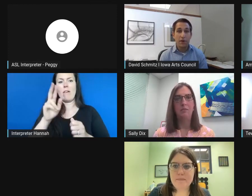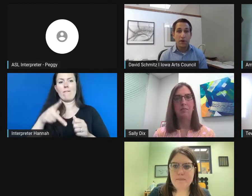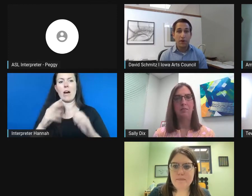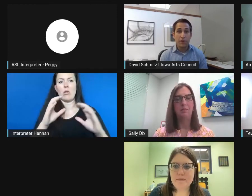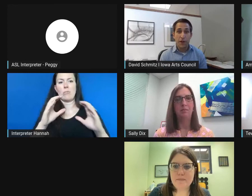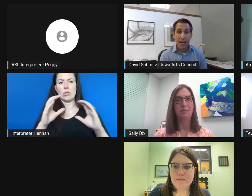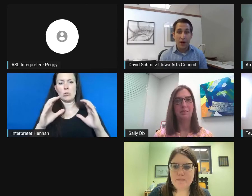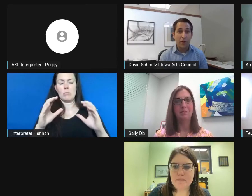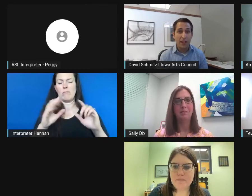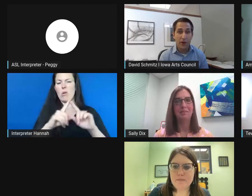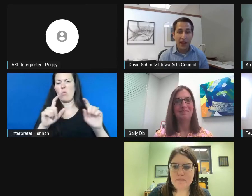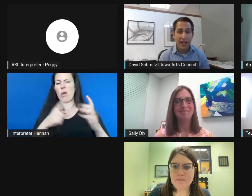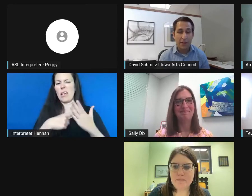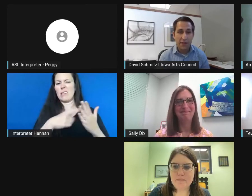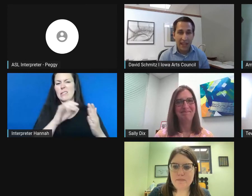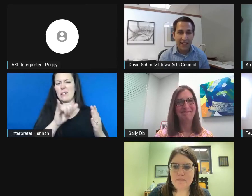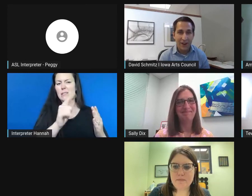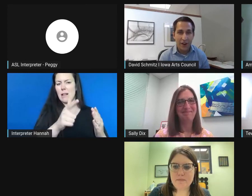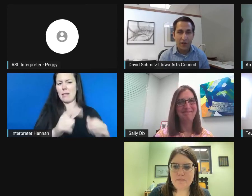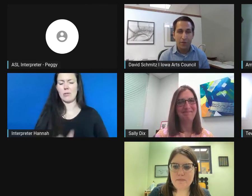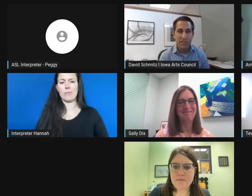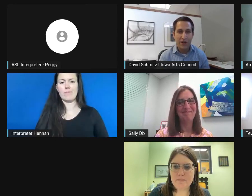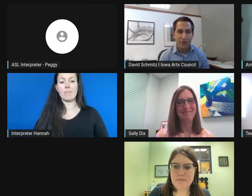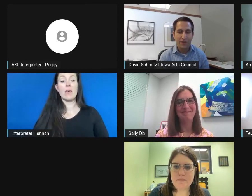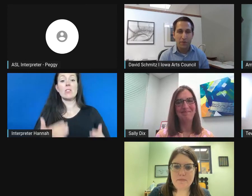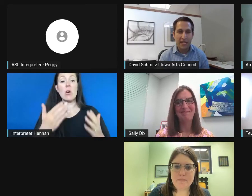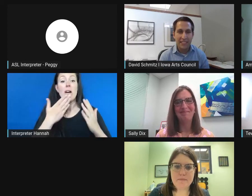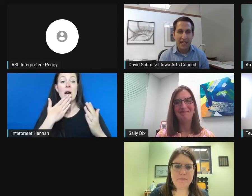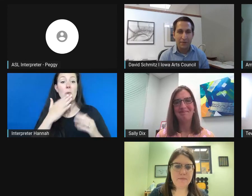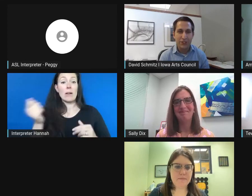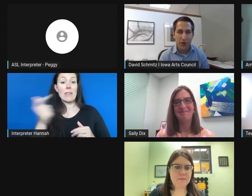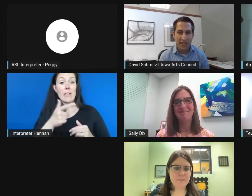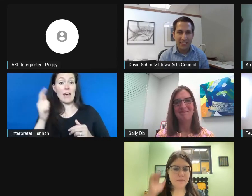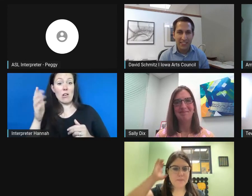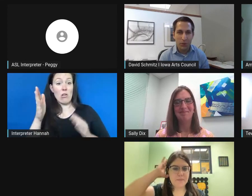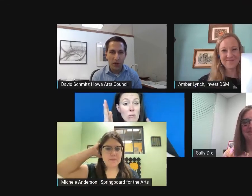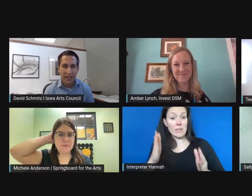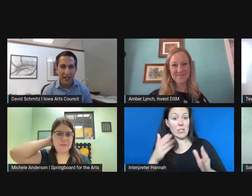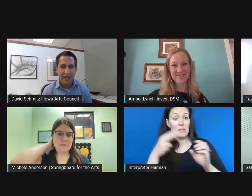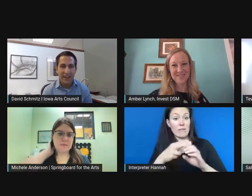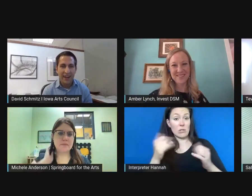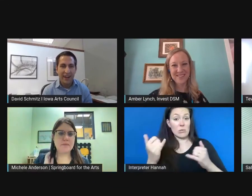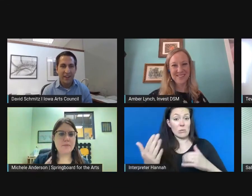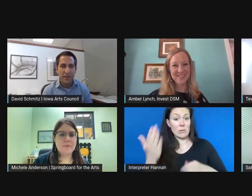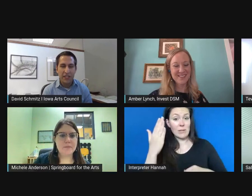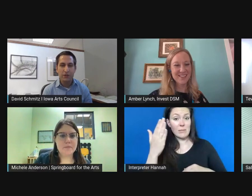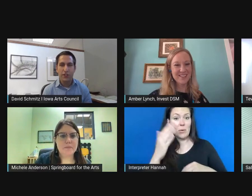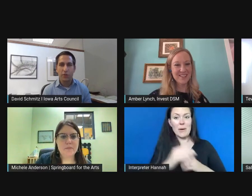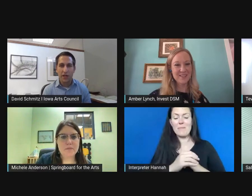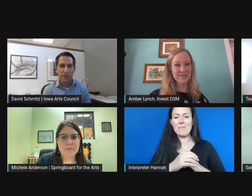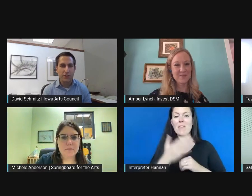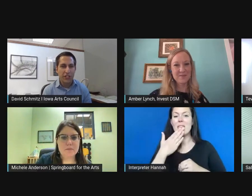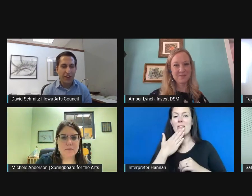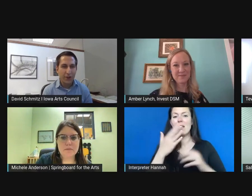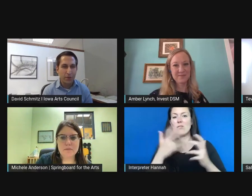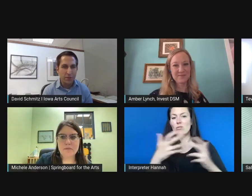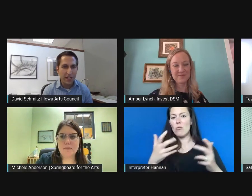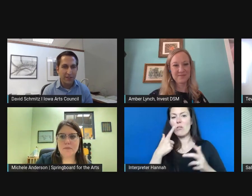But for now, I want to go ahead and thank all of our presenters for making time to join us this morning. Thank you so much for sharing your perspective